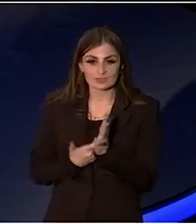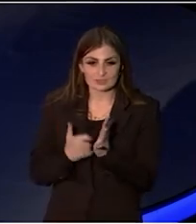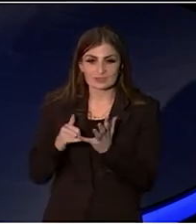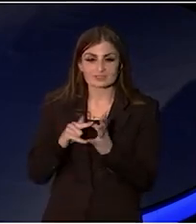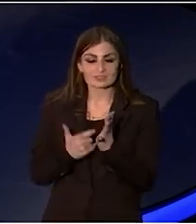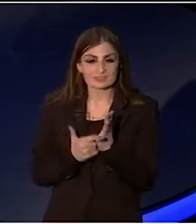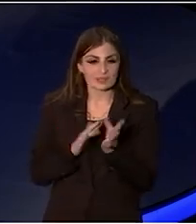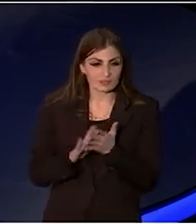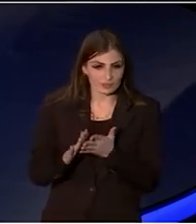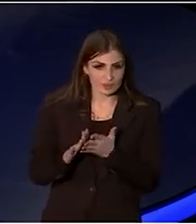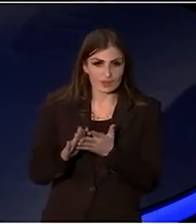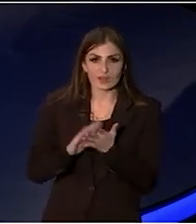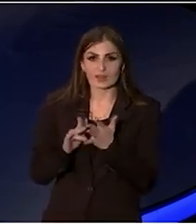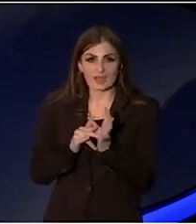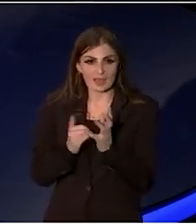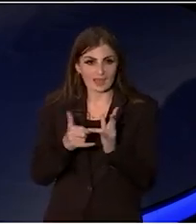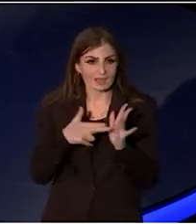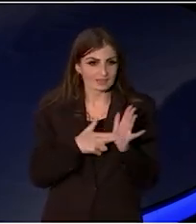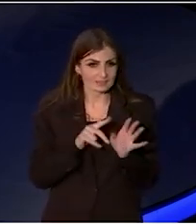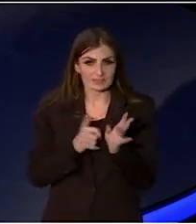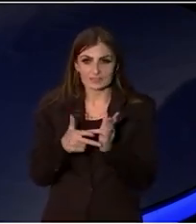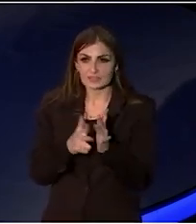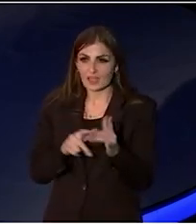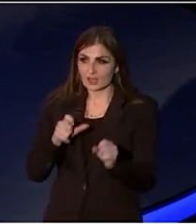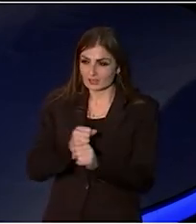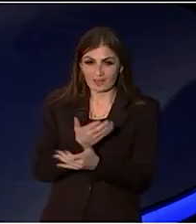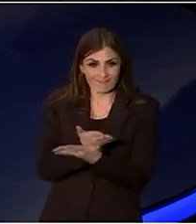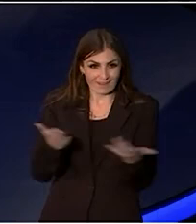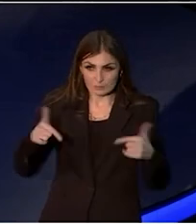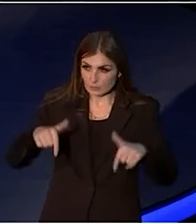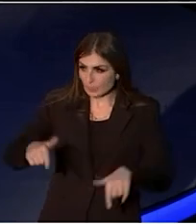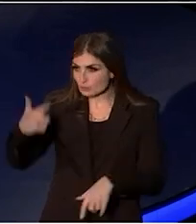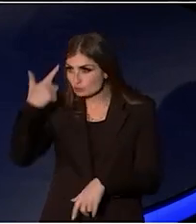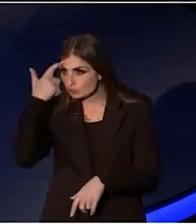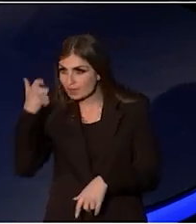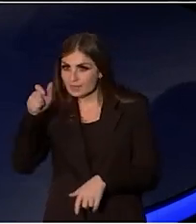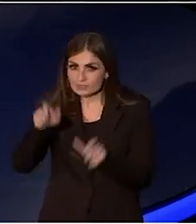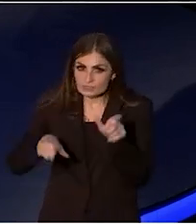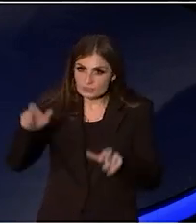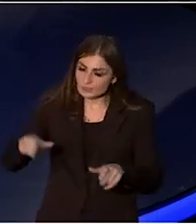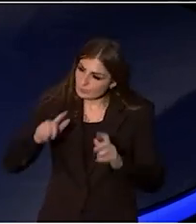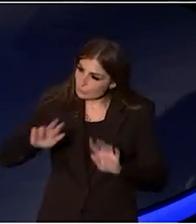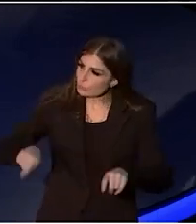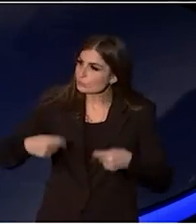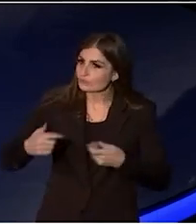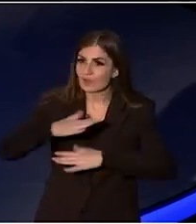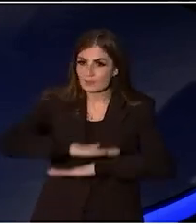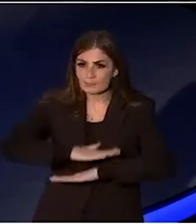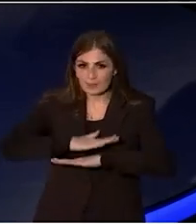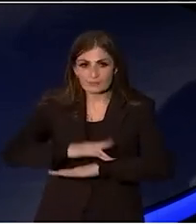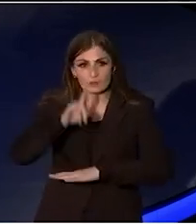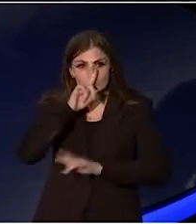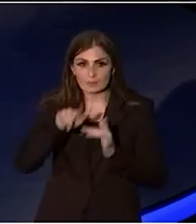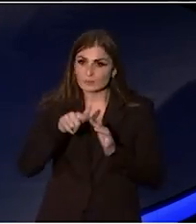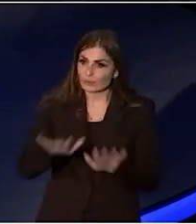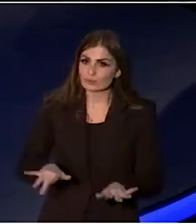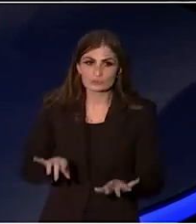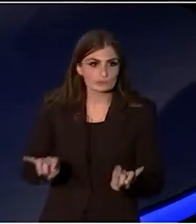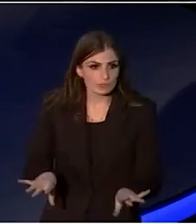To everybody who is here, the creators and those who provide the platform for the creators of Australia.